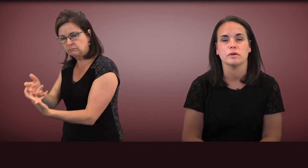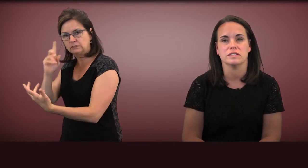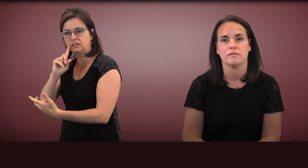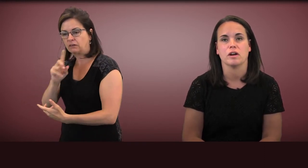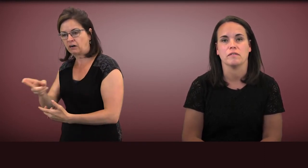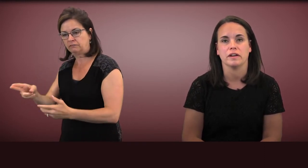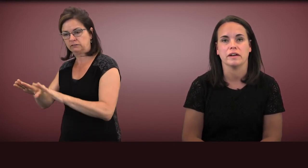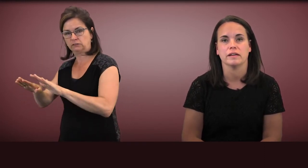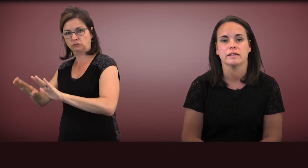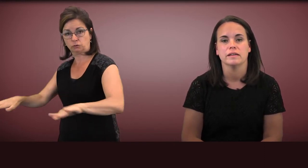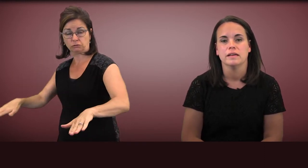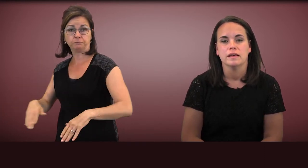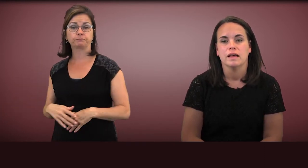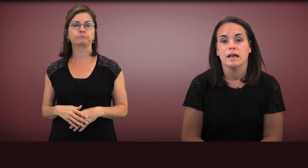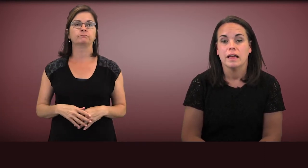who are deaf and hard of hearing.